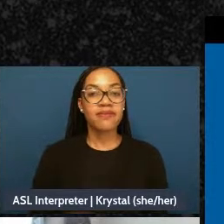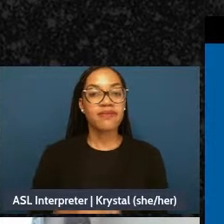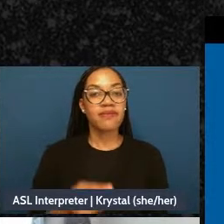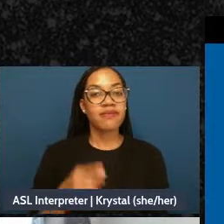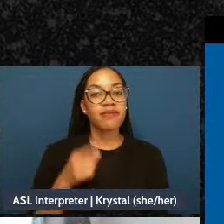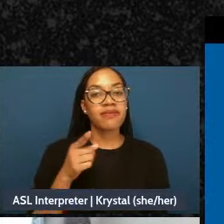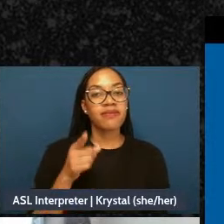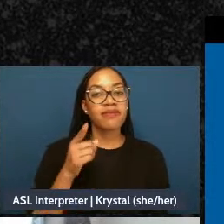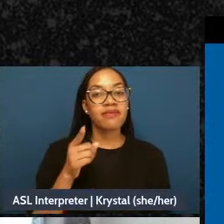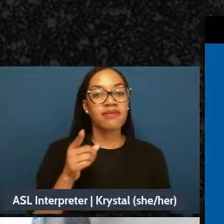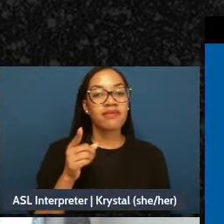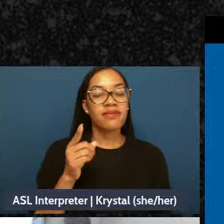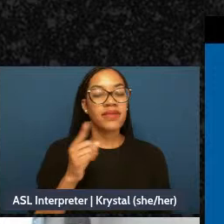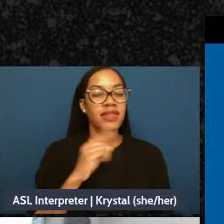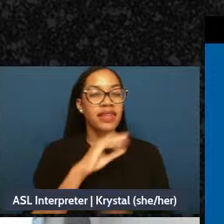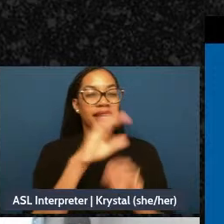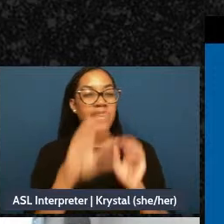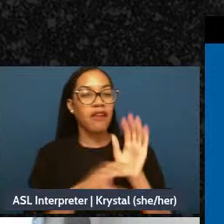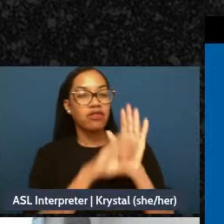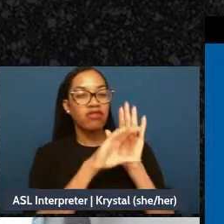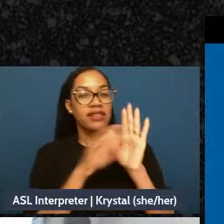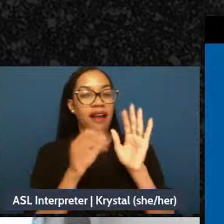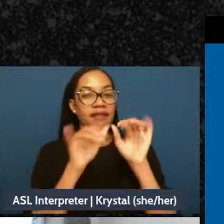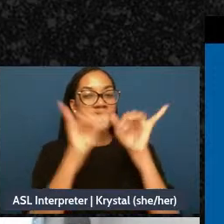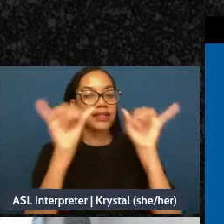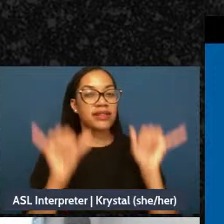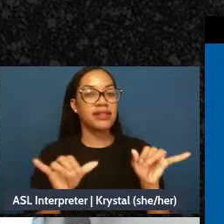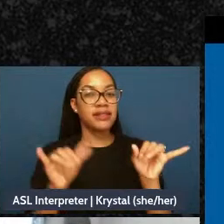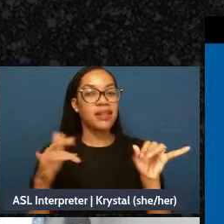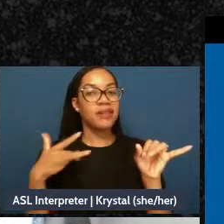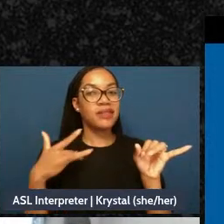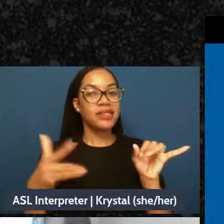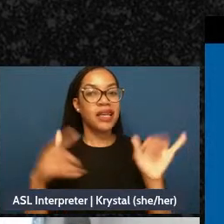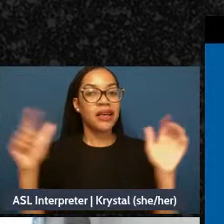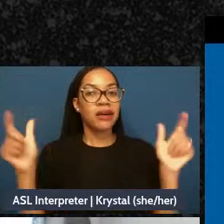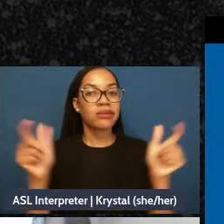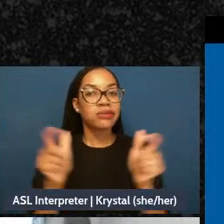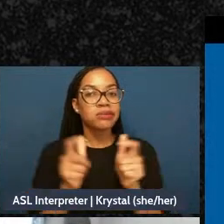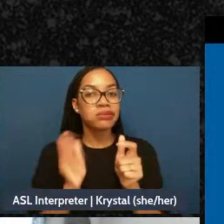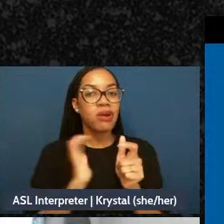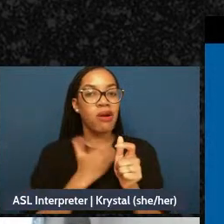our stories, right? And when they do that they actually strip away all of these parts of who